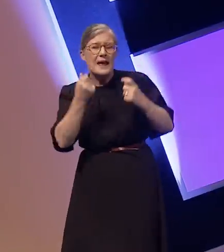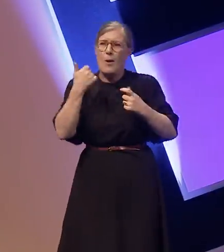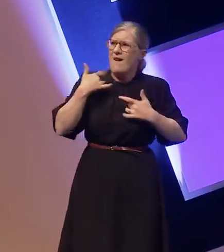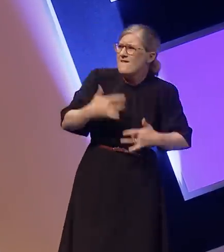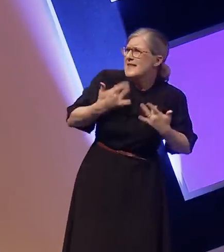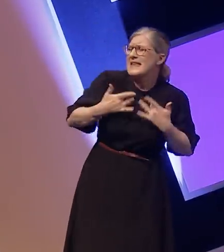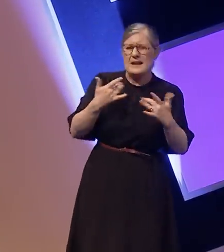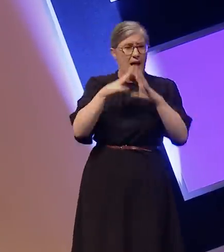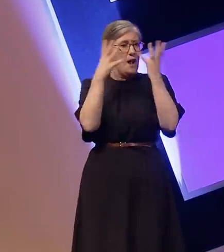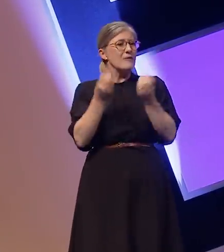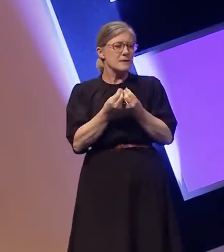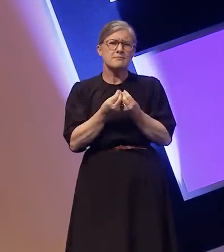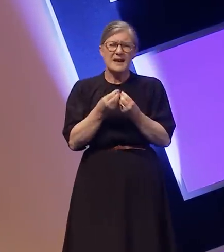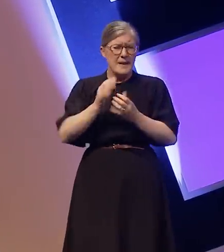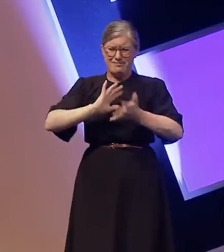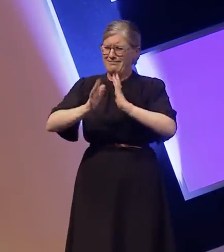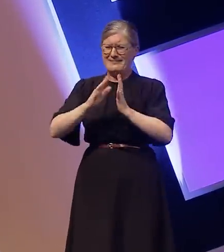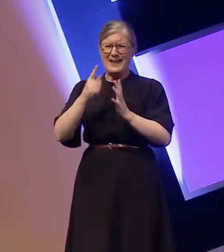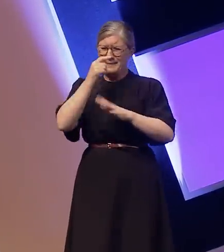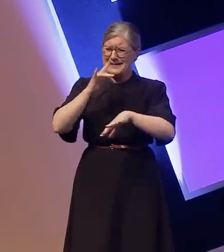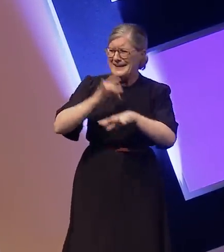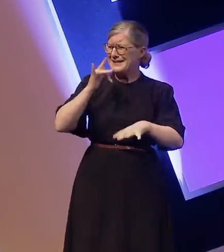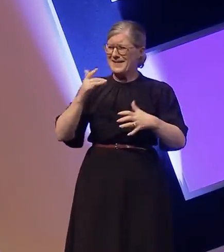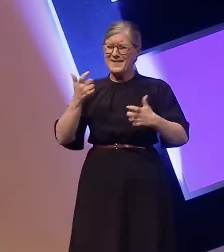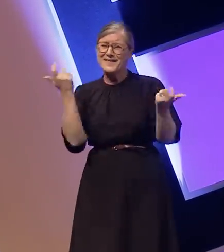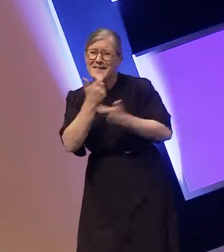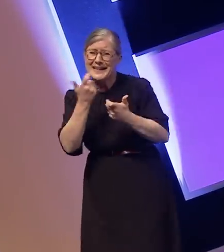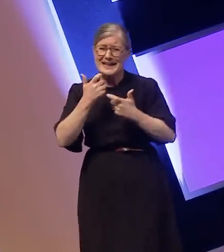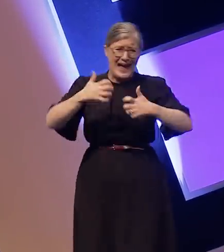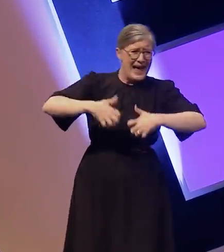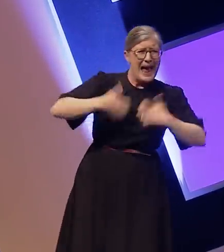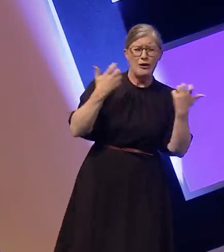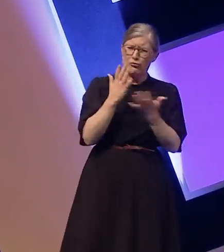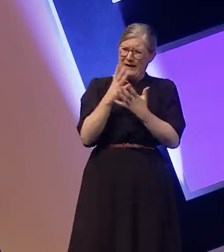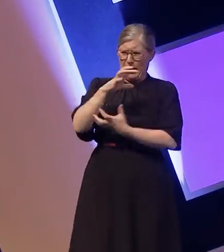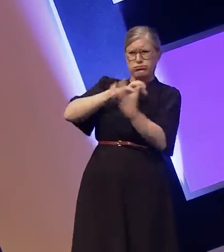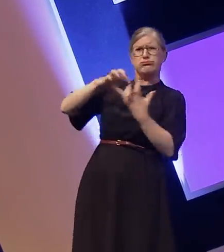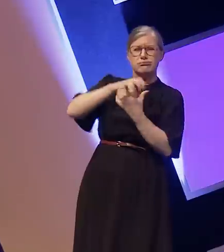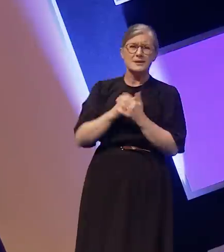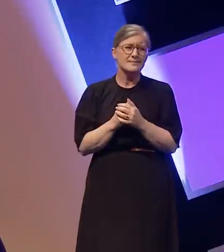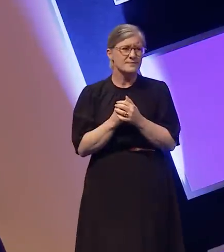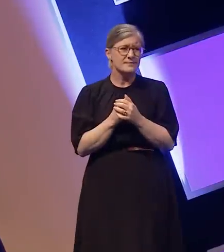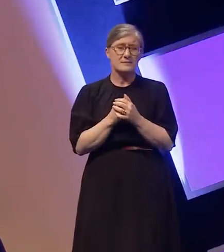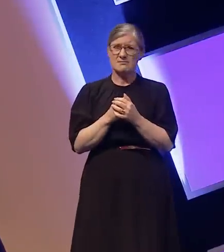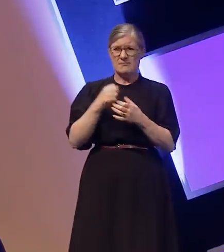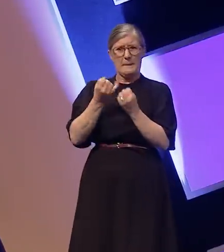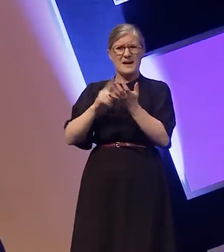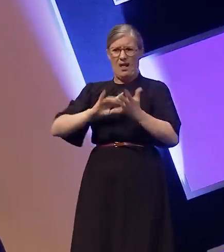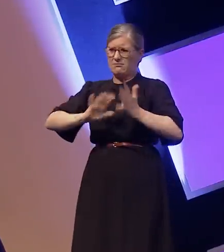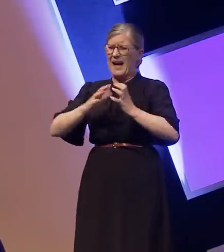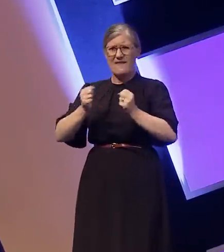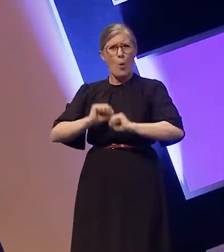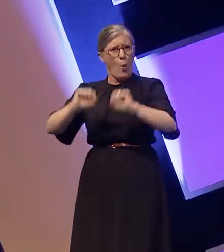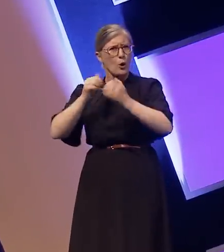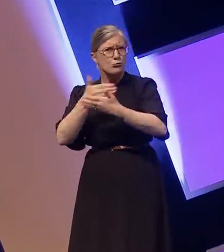can be sensitive, funny, angry, and it's complicated, it has its own grammar structure, different accents and